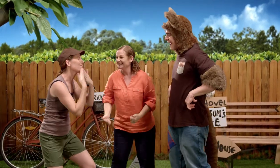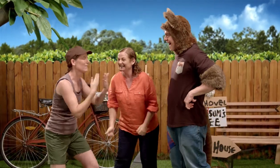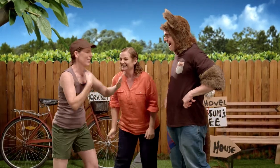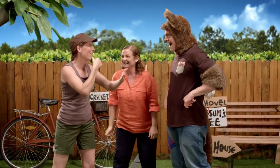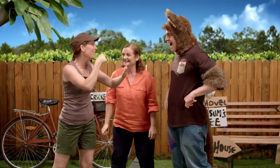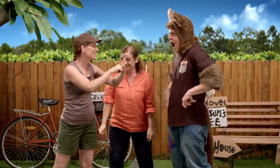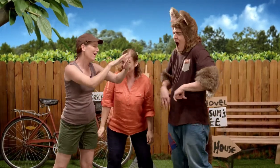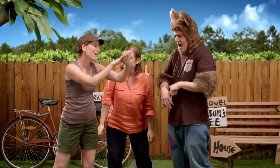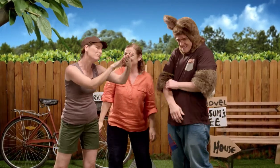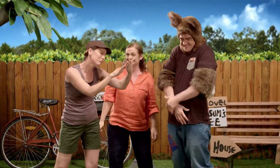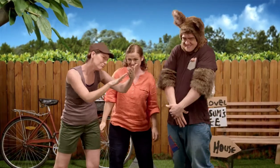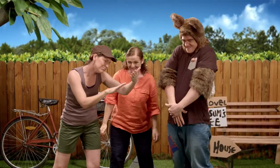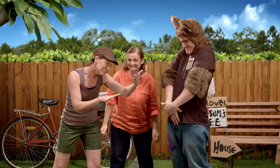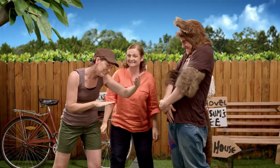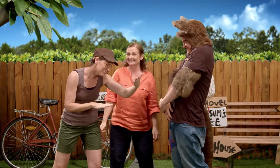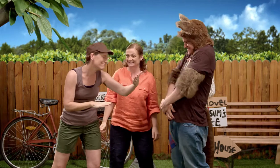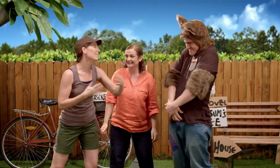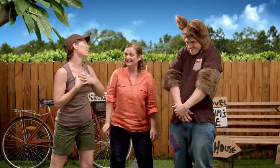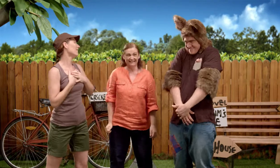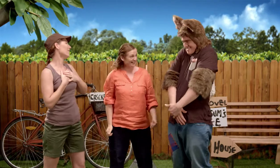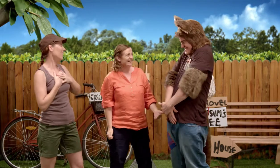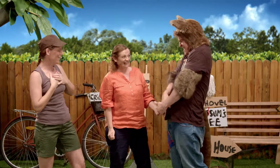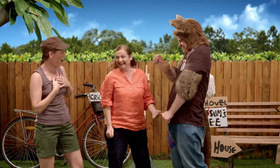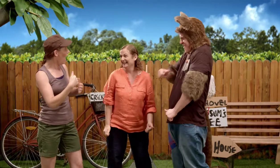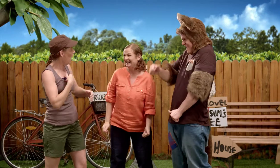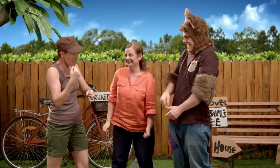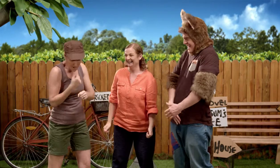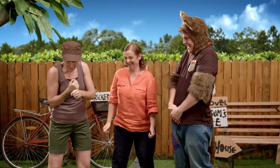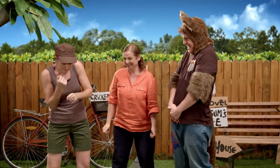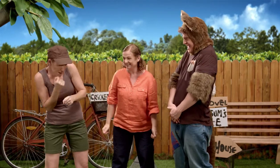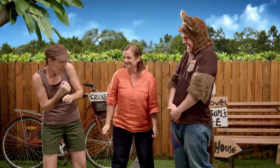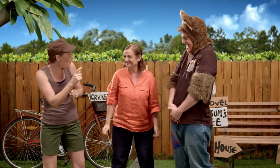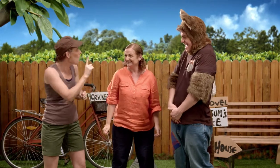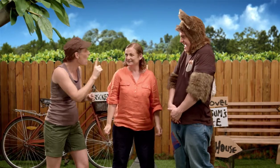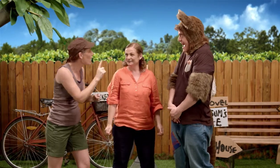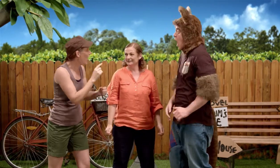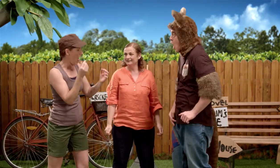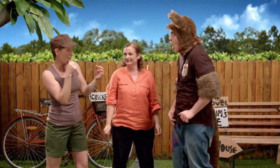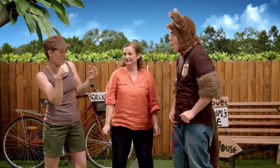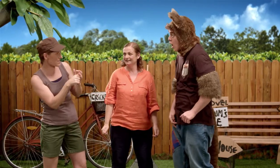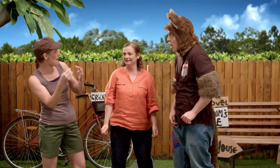Thank you so much for my letter, Possum. Ohhhh, that's okay. I was actually making a letterbox at the time.